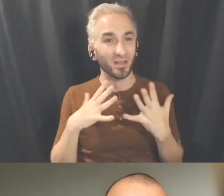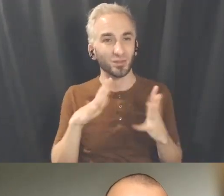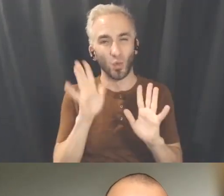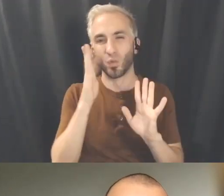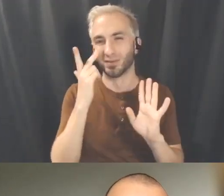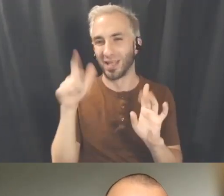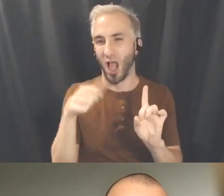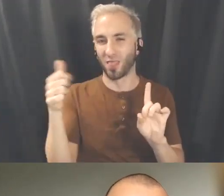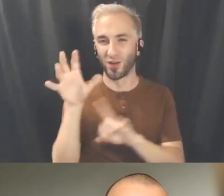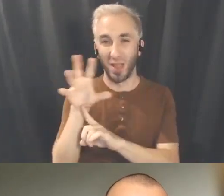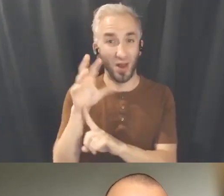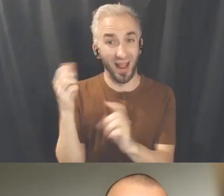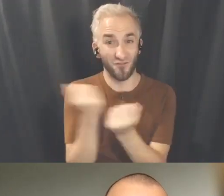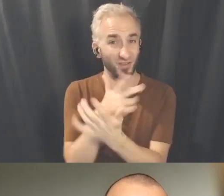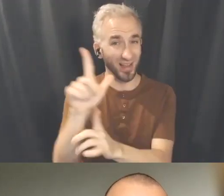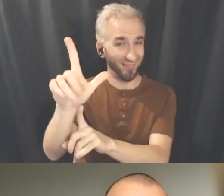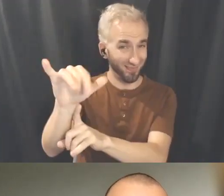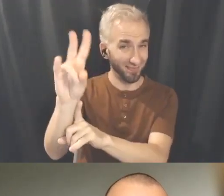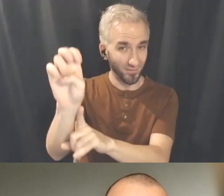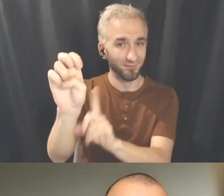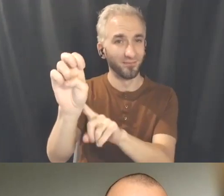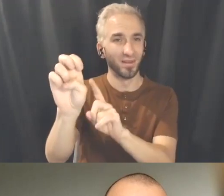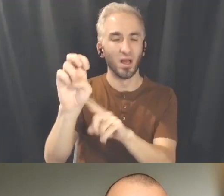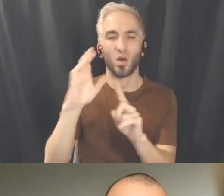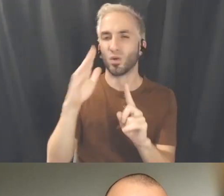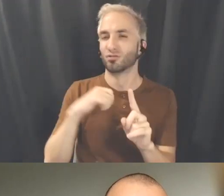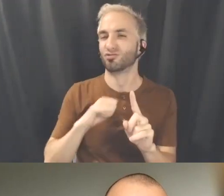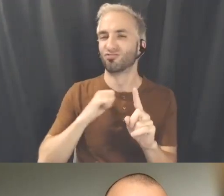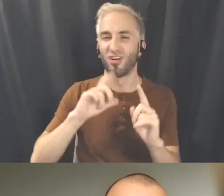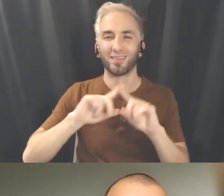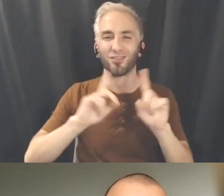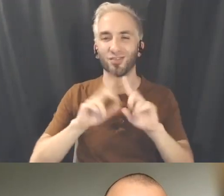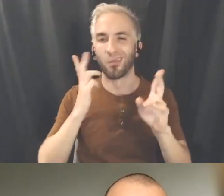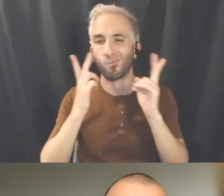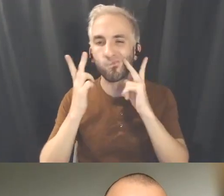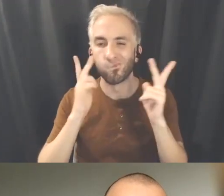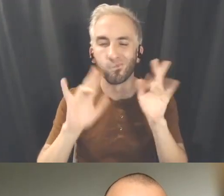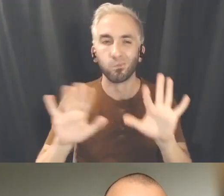everything was done live and we're trying a different way. One thing I didn't